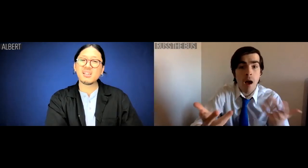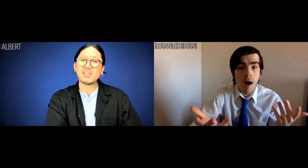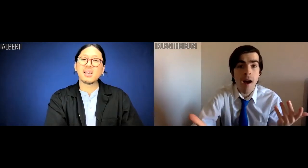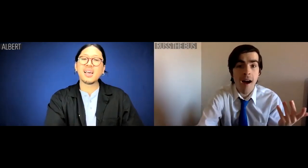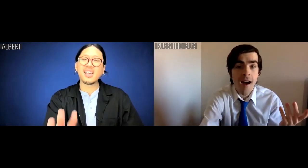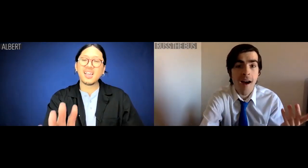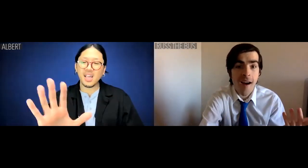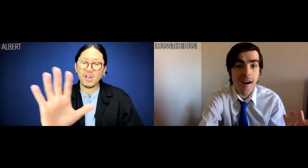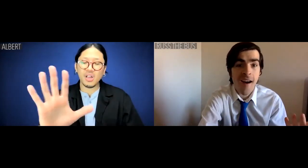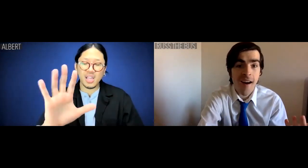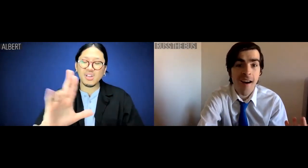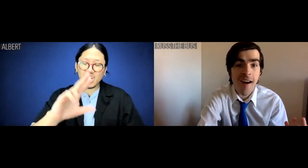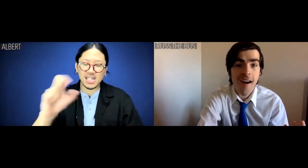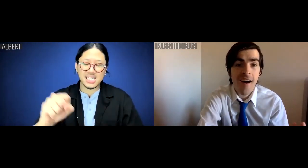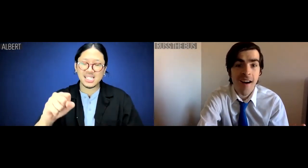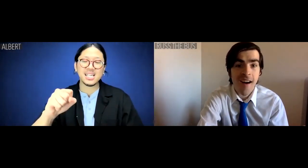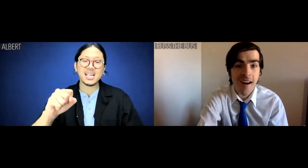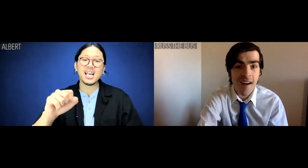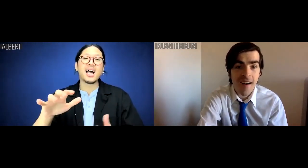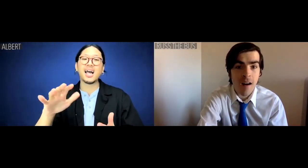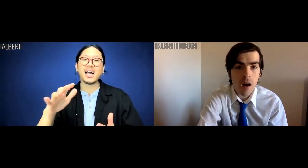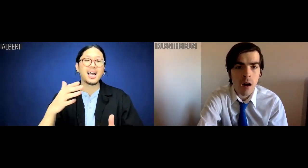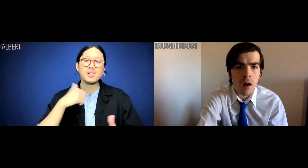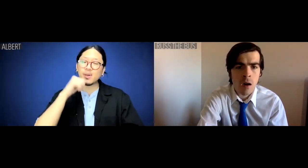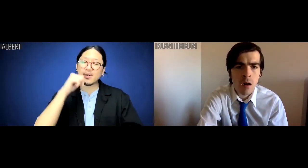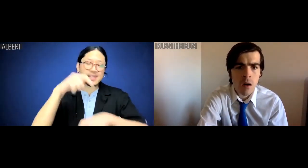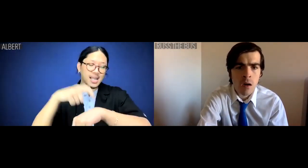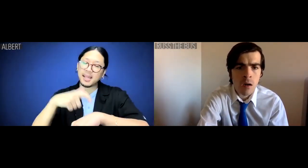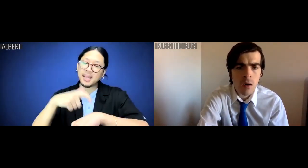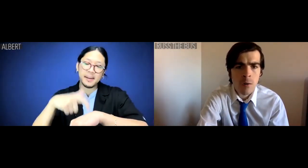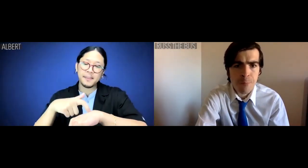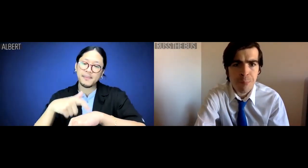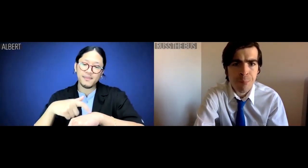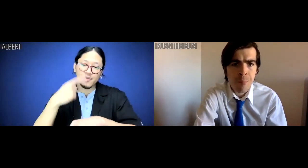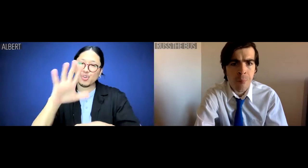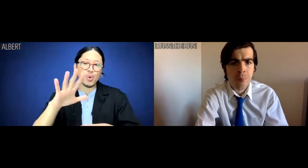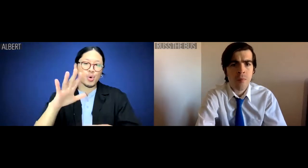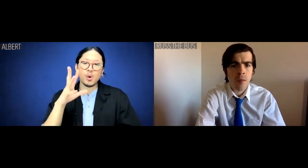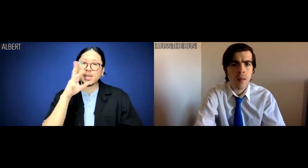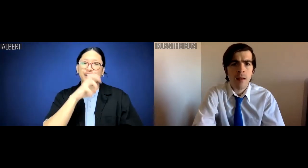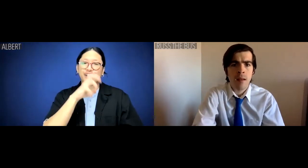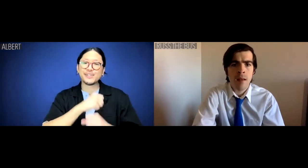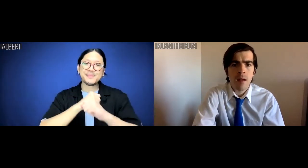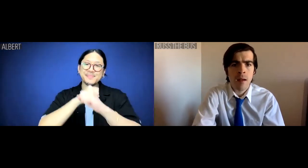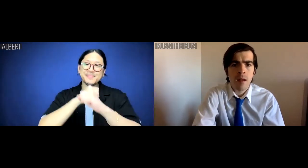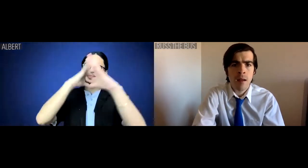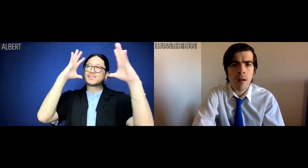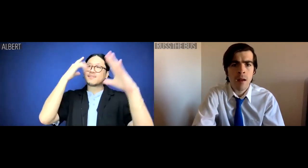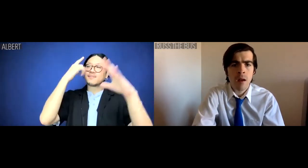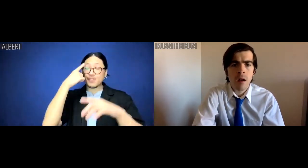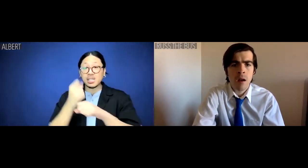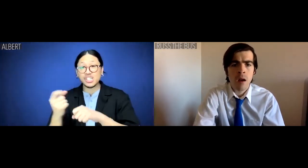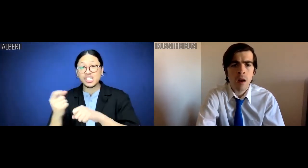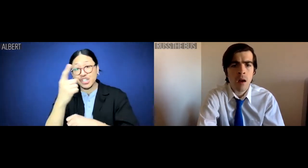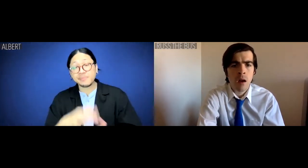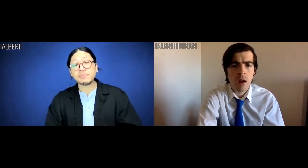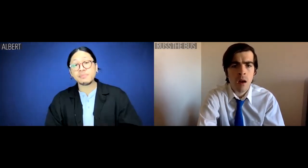Albert: Russ the Bus I do not have time for your weird shut-in vision for next year.